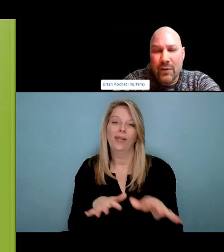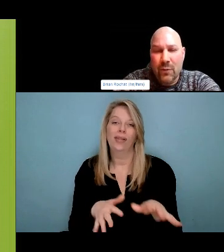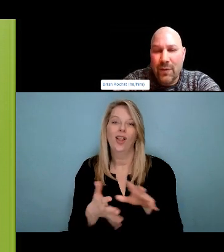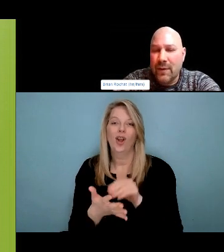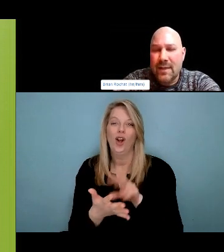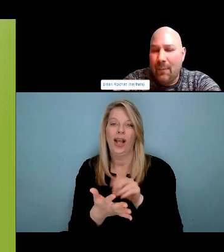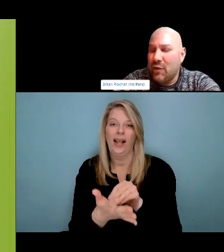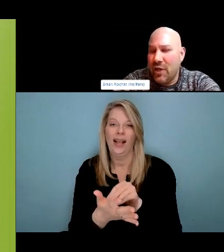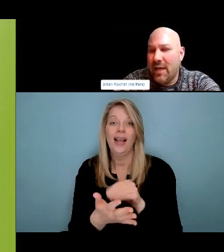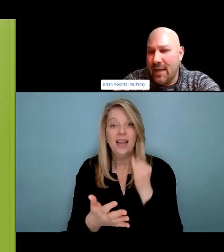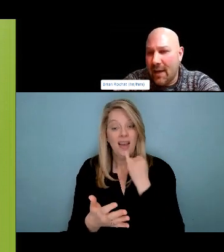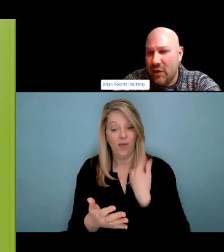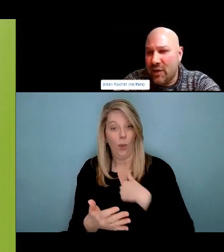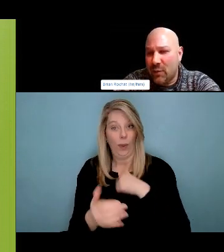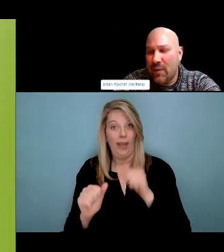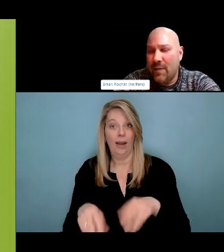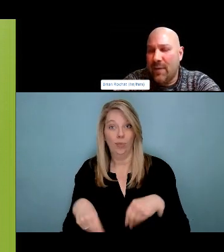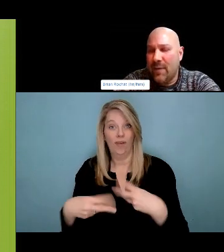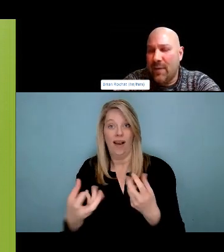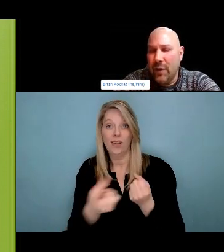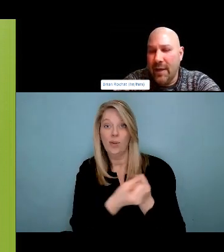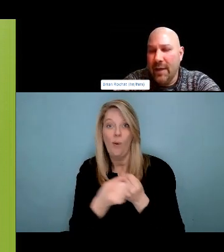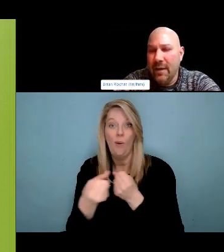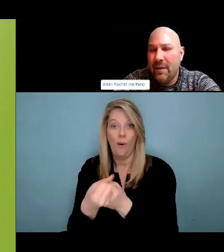month. I've lost my niece. I lost my cousin. And